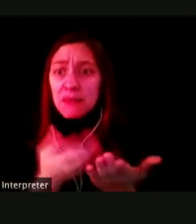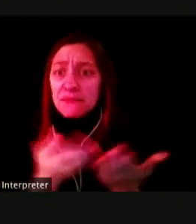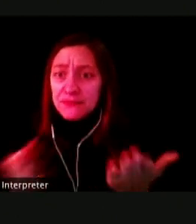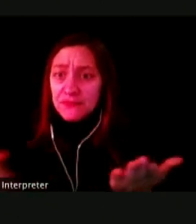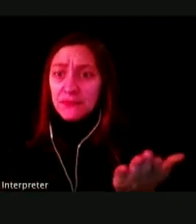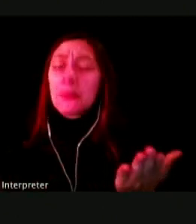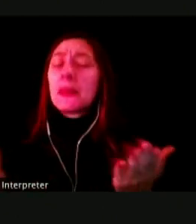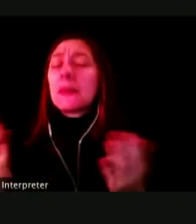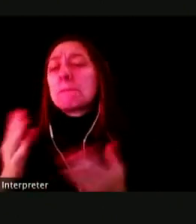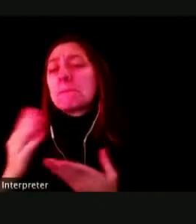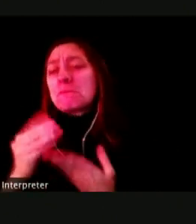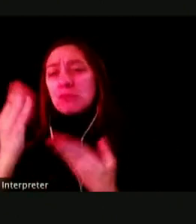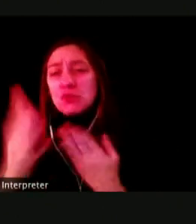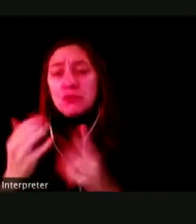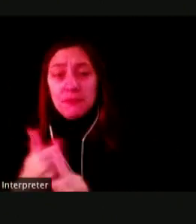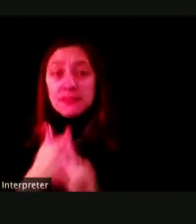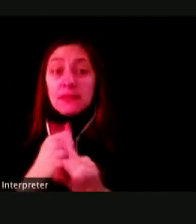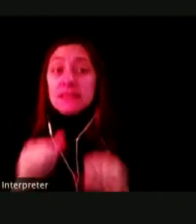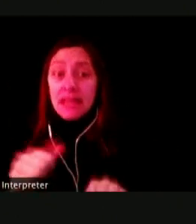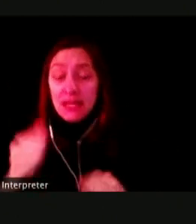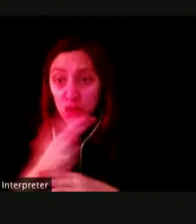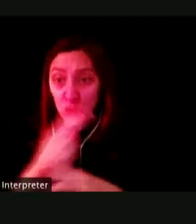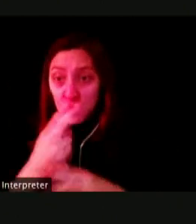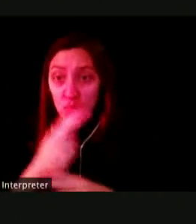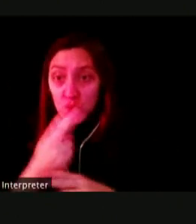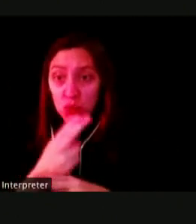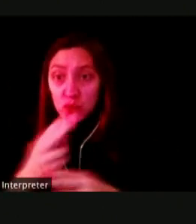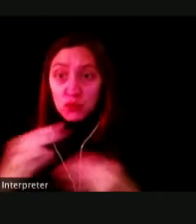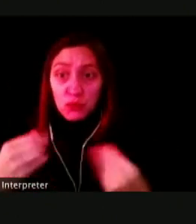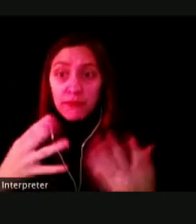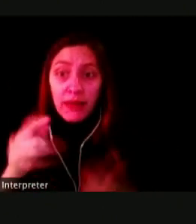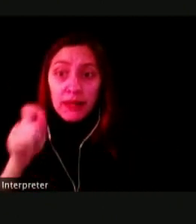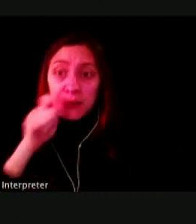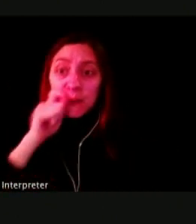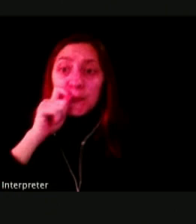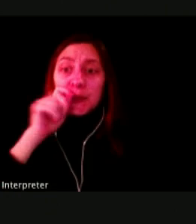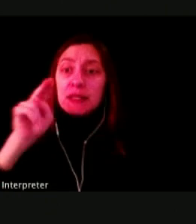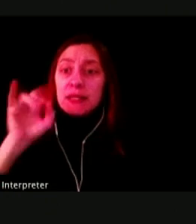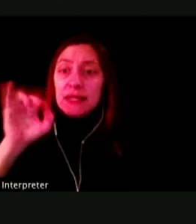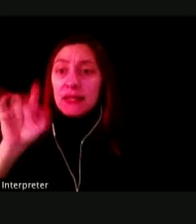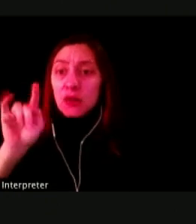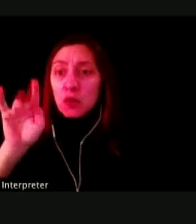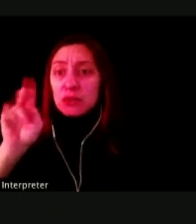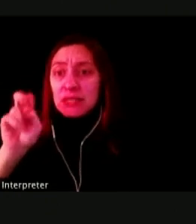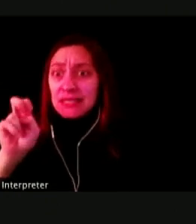YOU CAN UTILIZE TO BELIEVERS THAT ADMINISTER VERY HIGH CONCENTRATIONS WITH VERY HIGH FREQUENCY